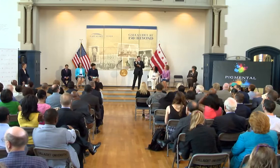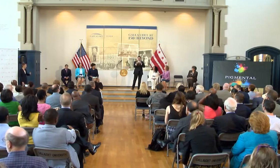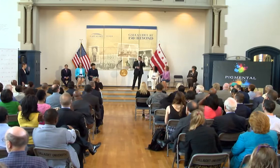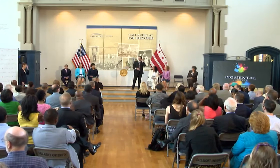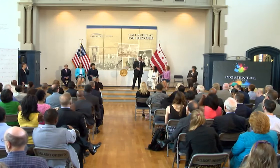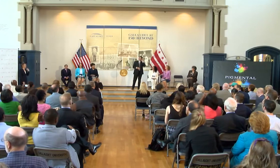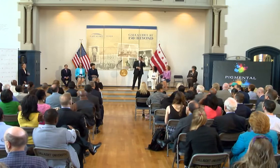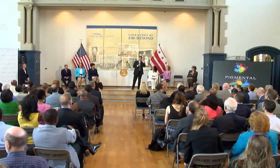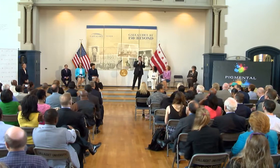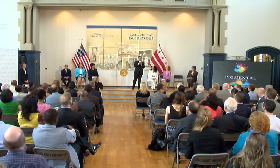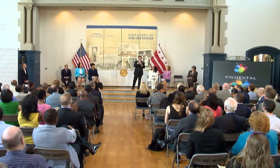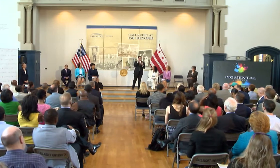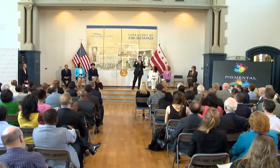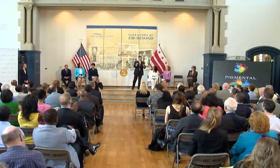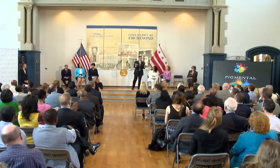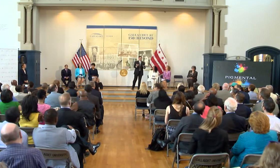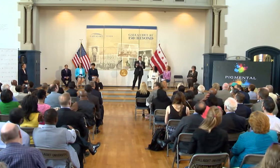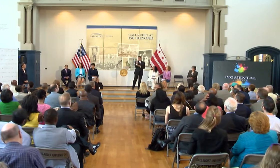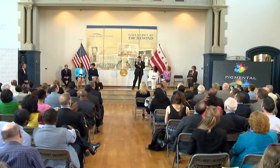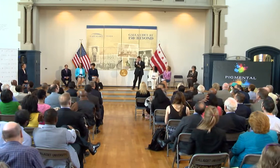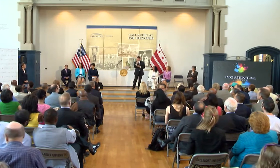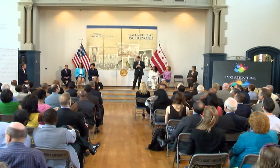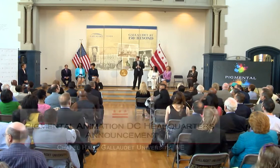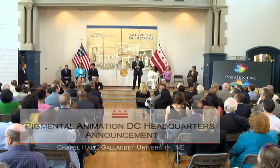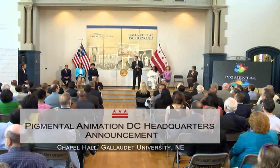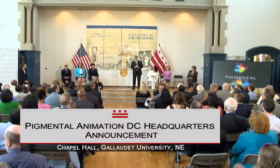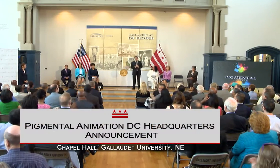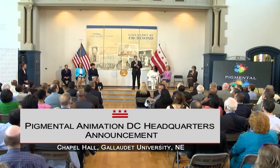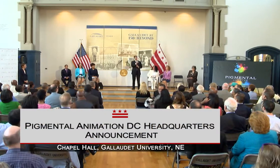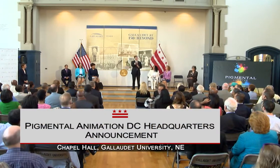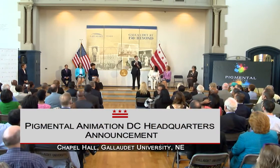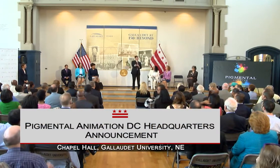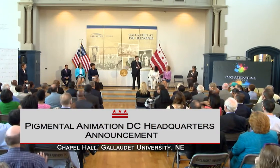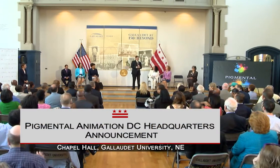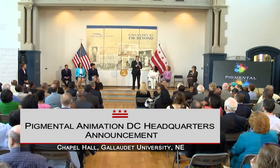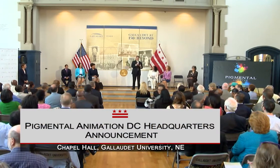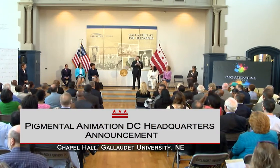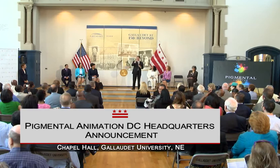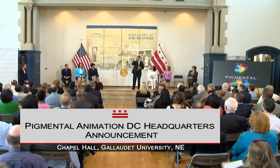HELLO. GOOD MORNING. IT IS SO NICE TO SEE ALL OF YOU HERE THIS MORNING, AND I'D LIKE